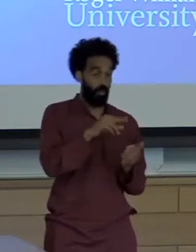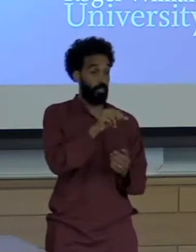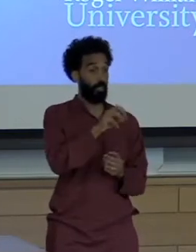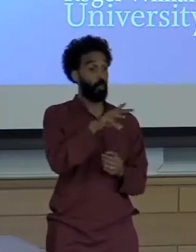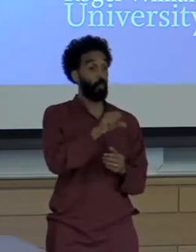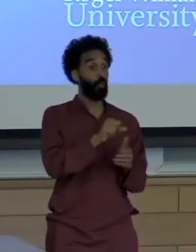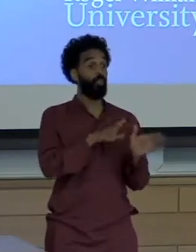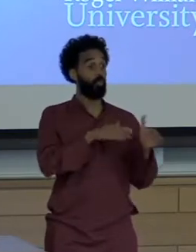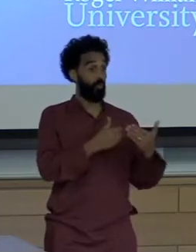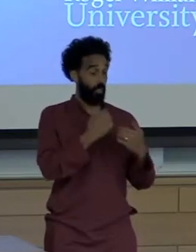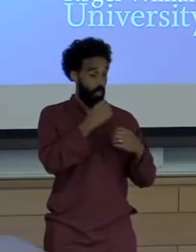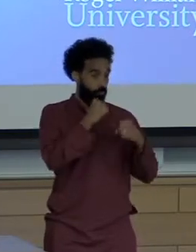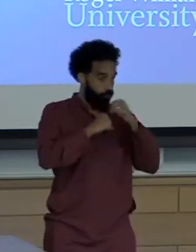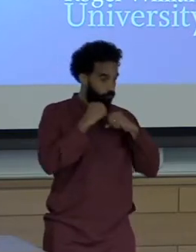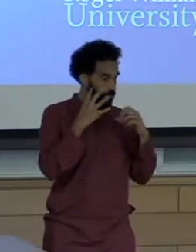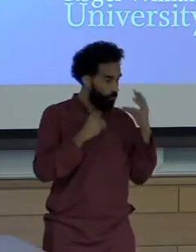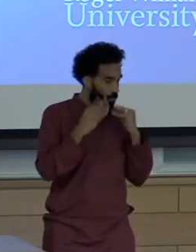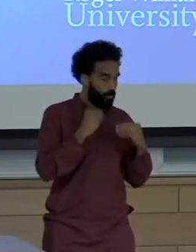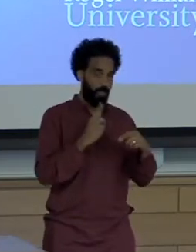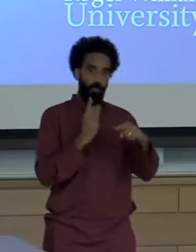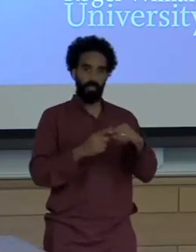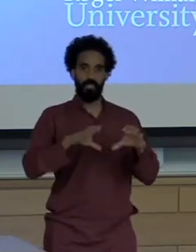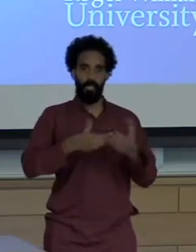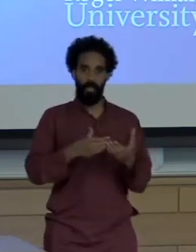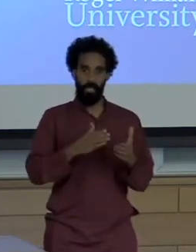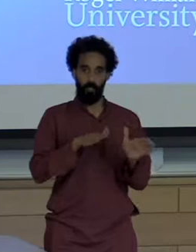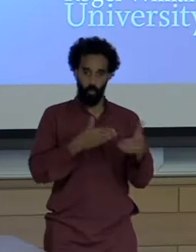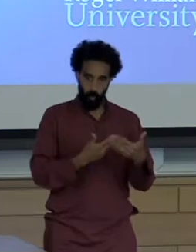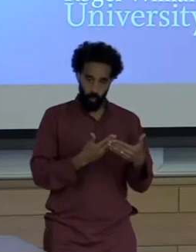research collaborations with some wonderful people from different disciplines